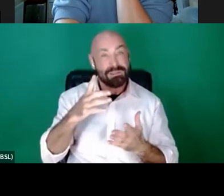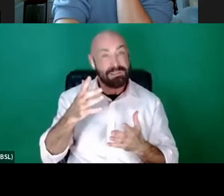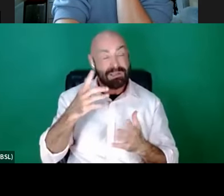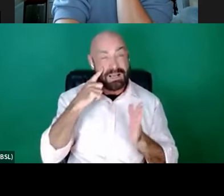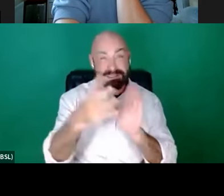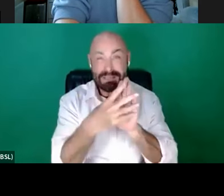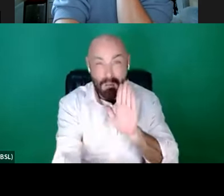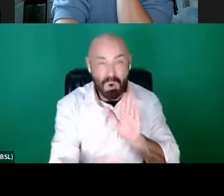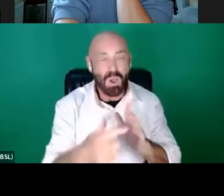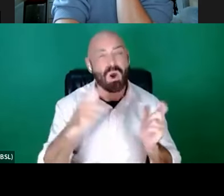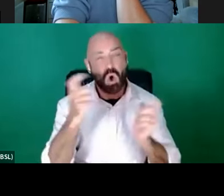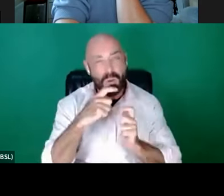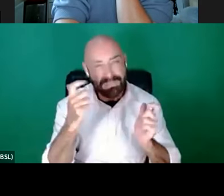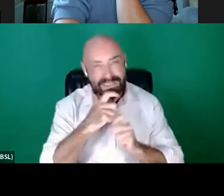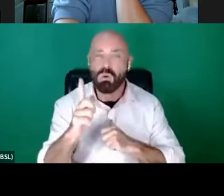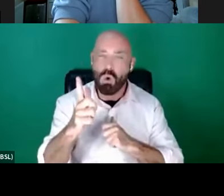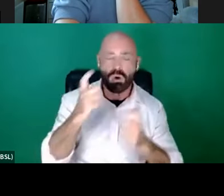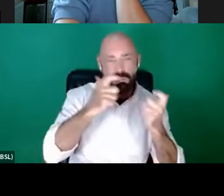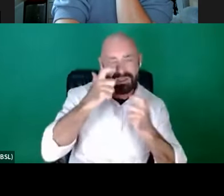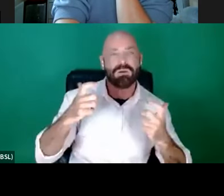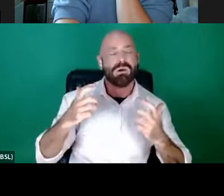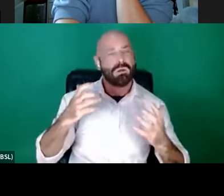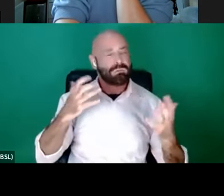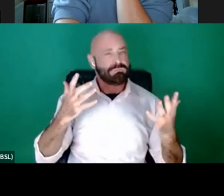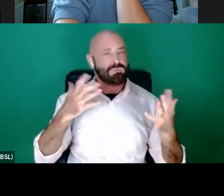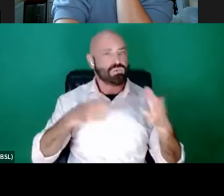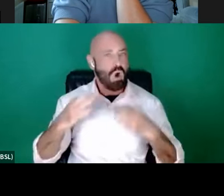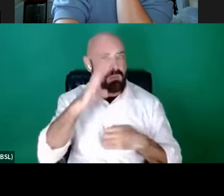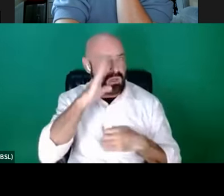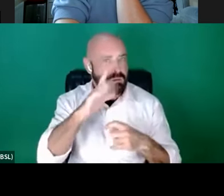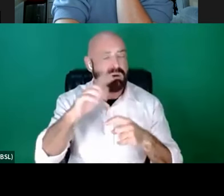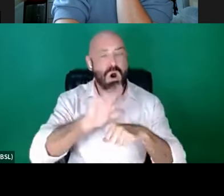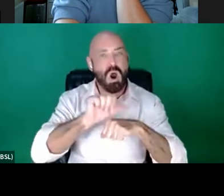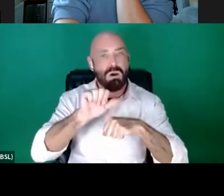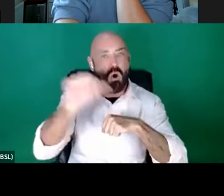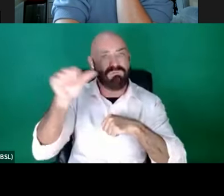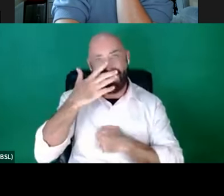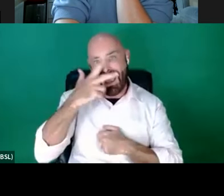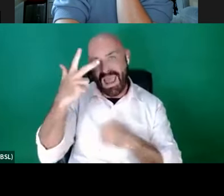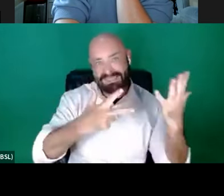script of 30 pages or more, be over the age of 18, and resident in the UK or Republic